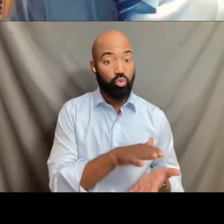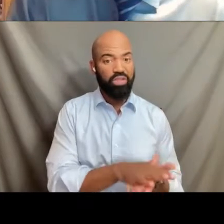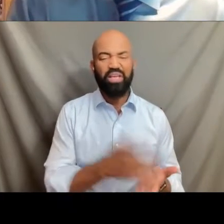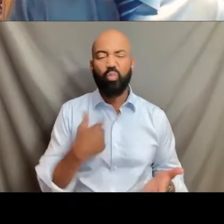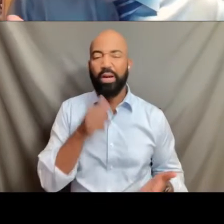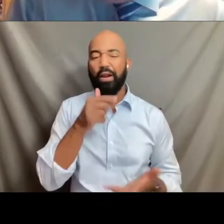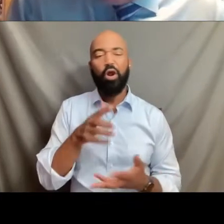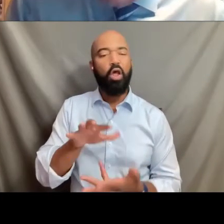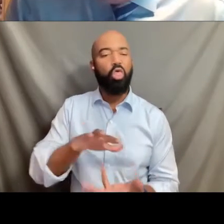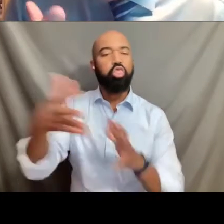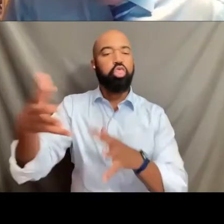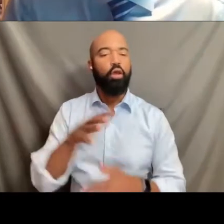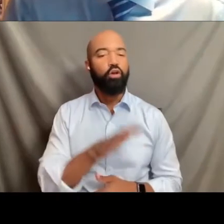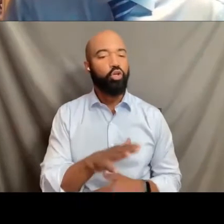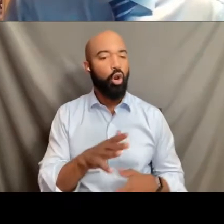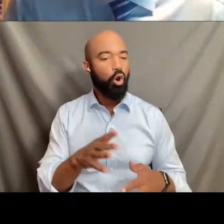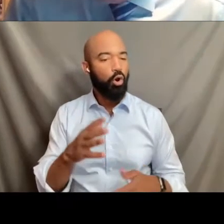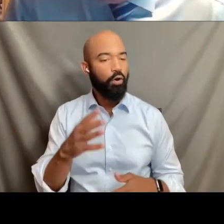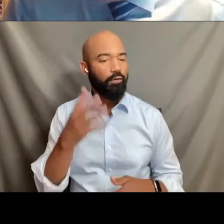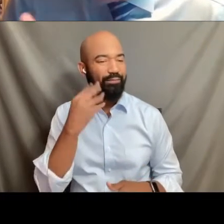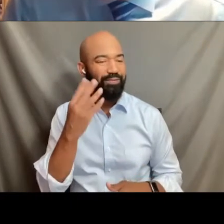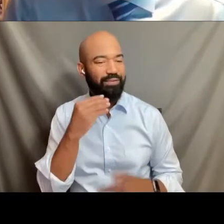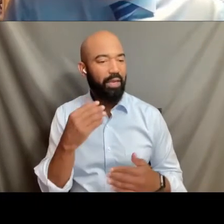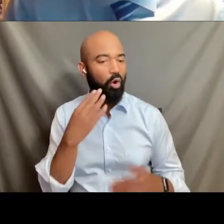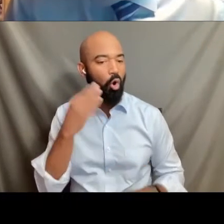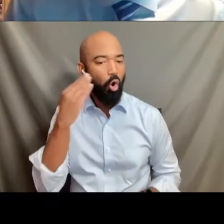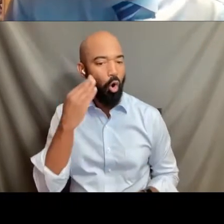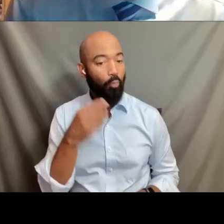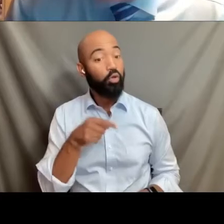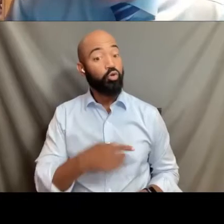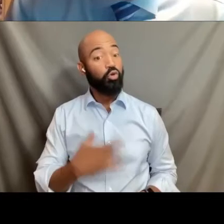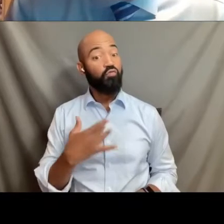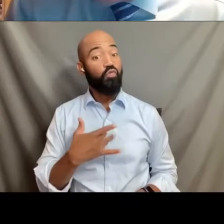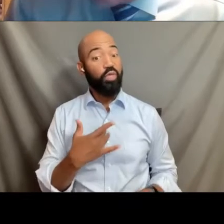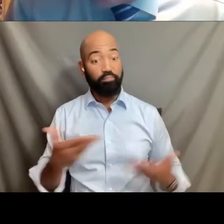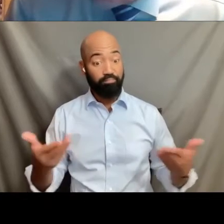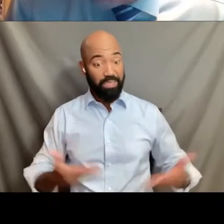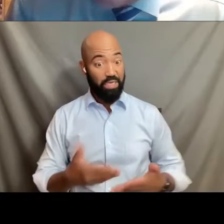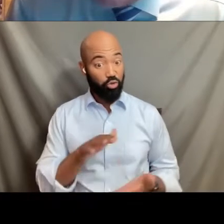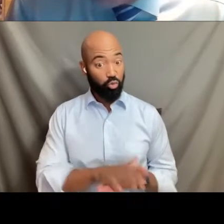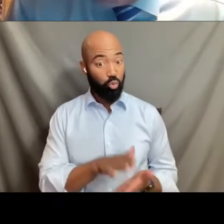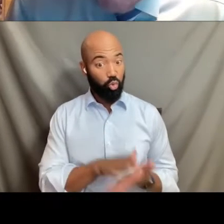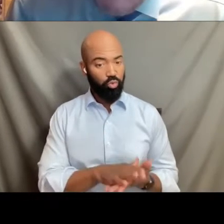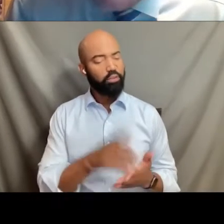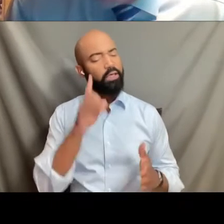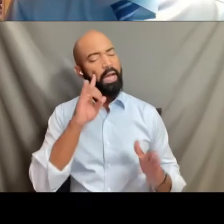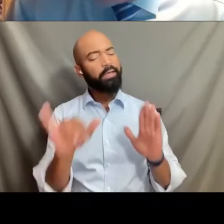And you can have the freedom and the confidence to know that in our school district, you can be identified by the pronouns